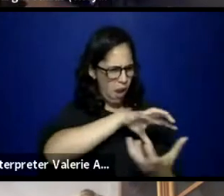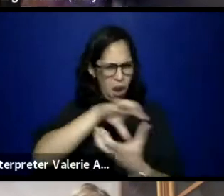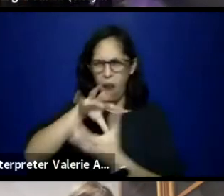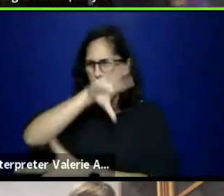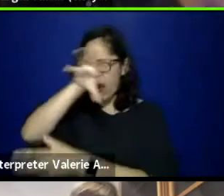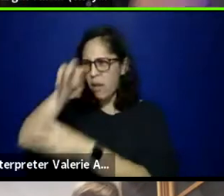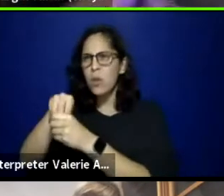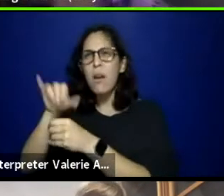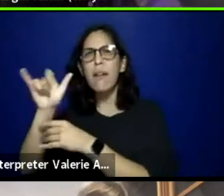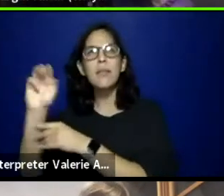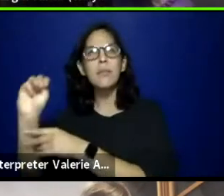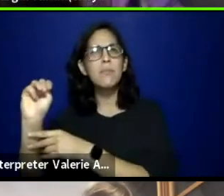This.